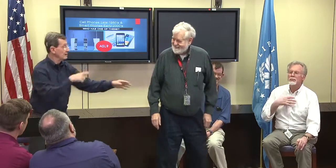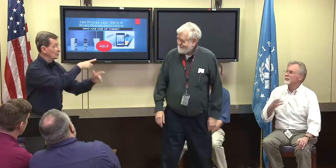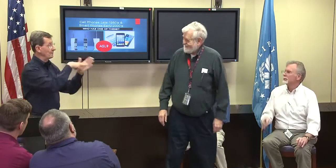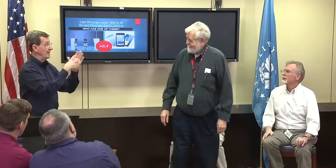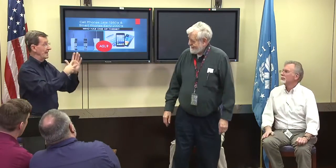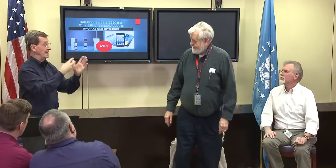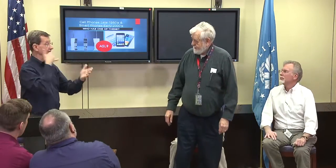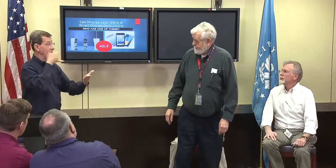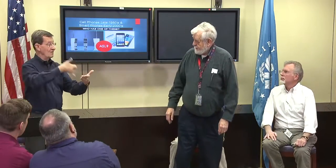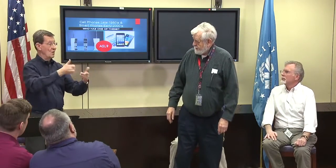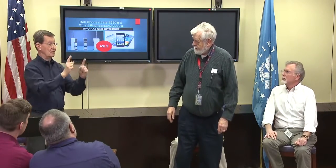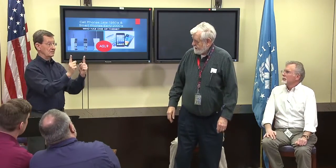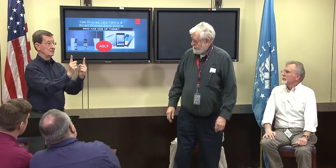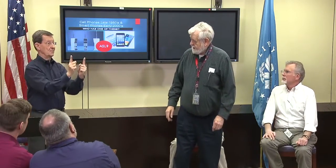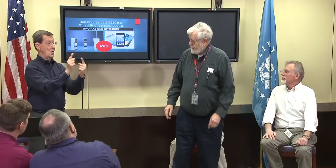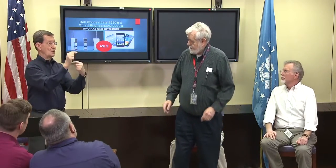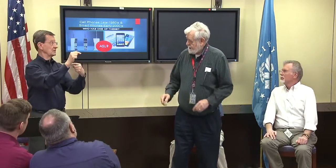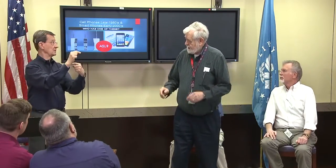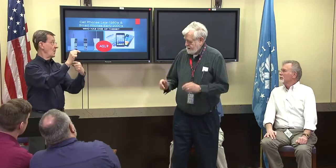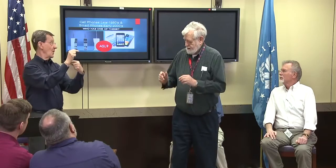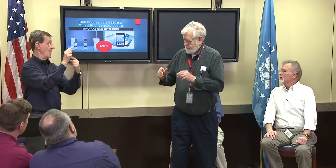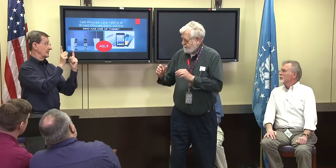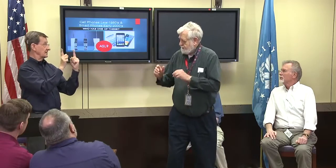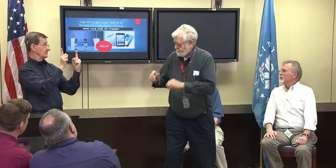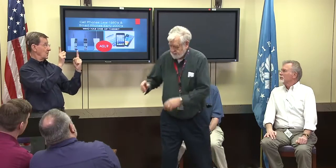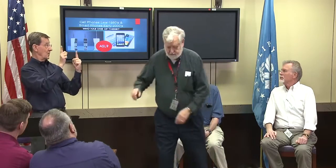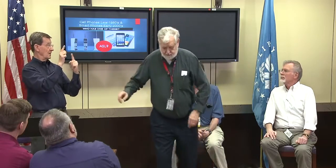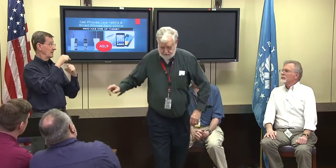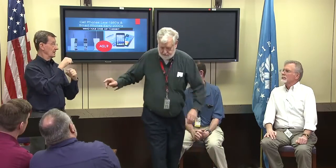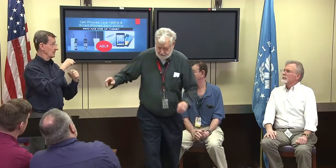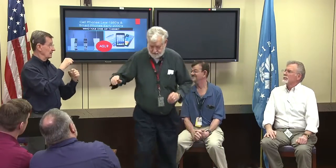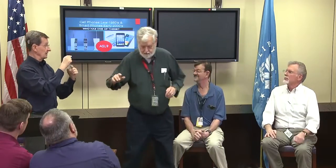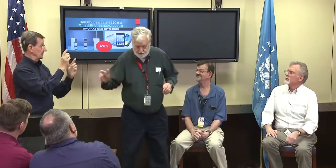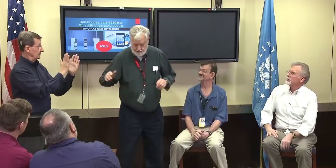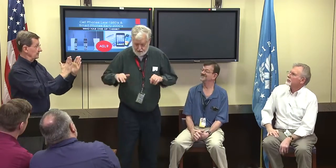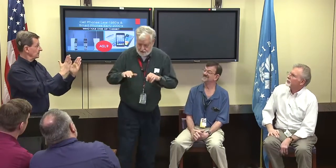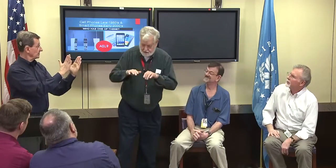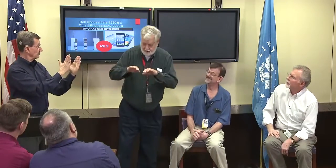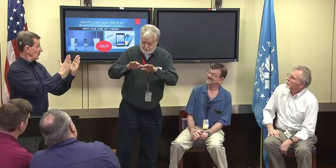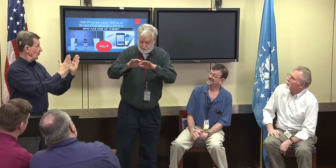it wasn't the best technology. So you're saying that the screen was really small.